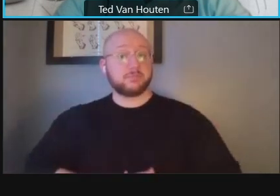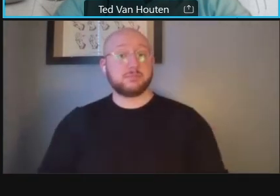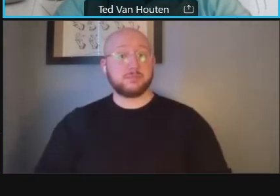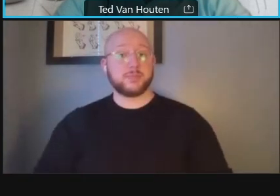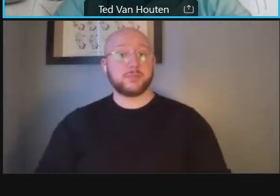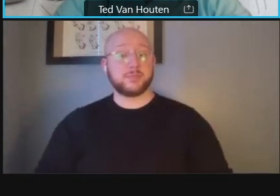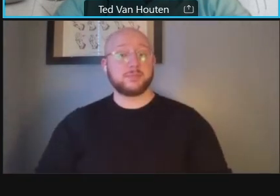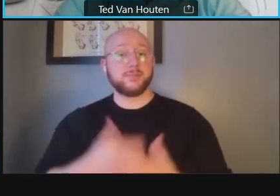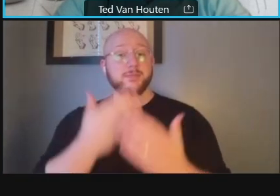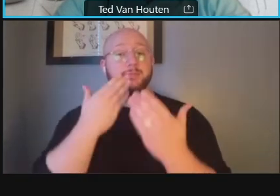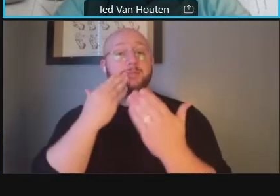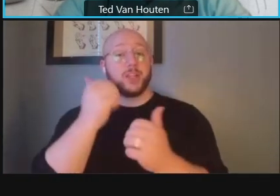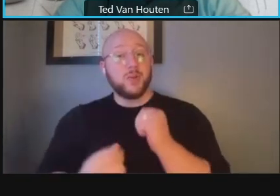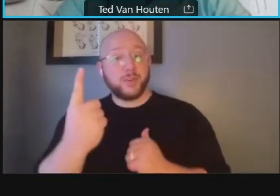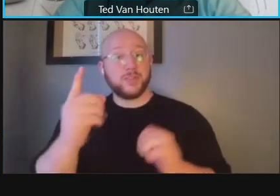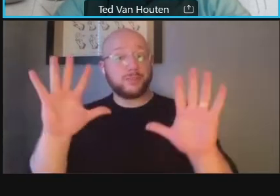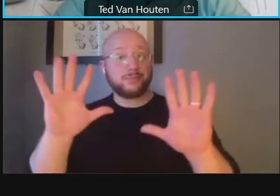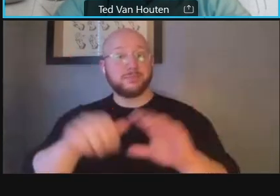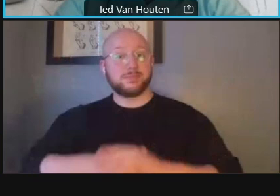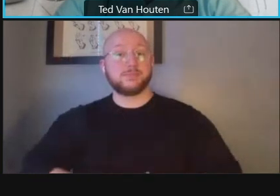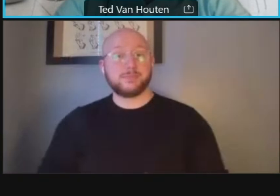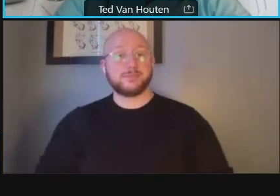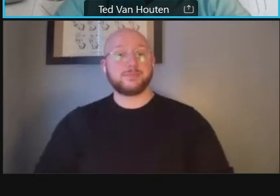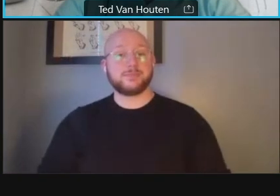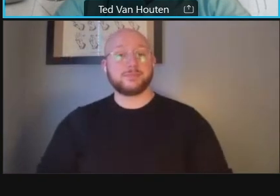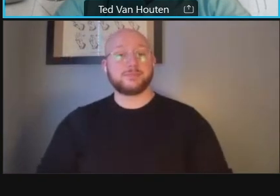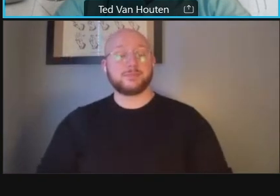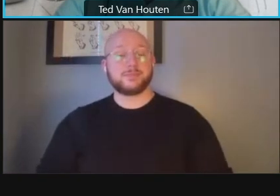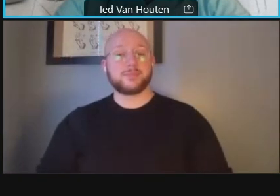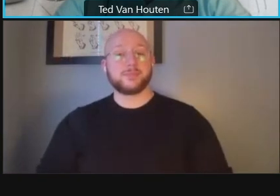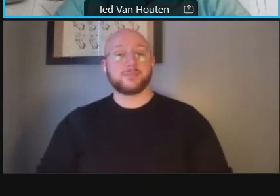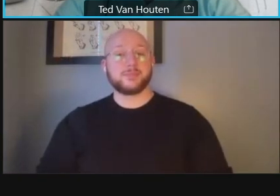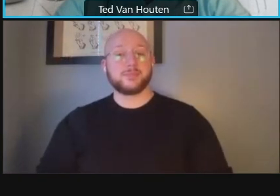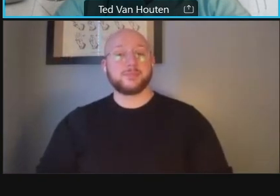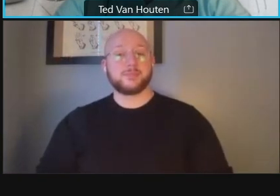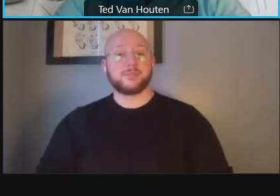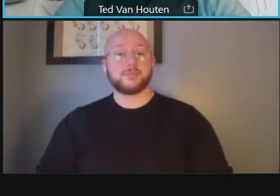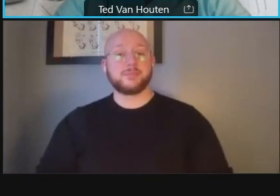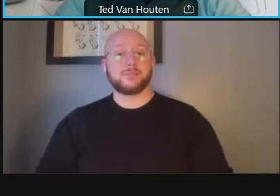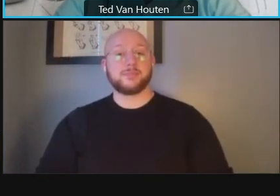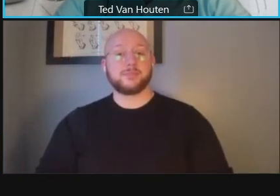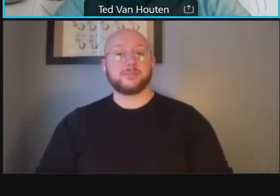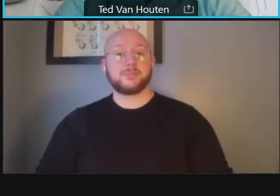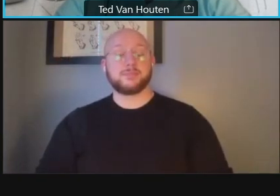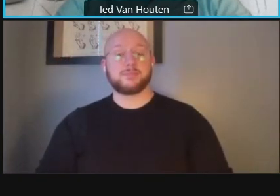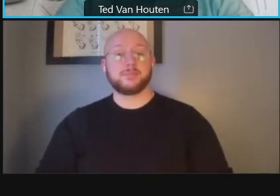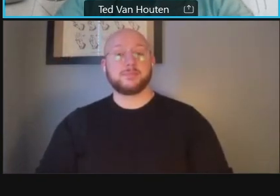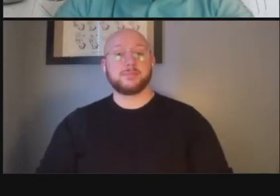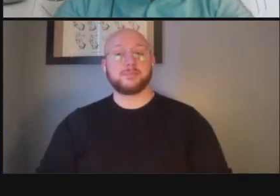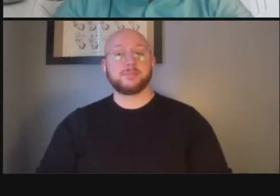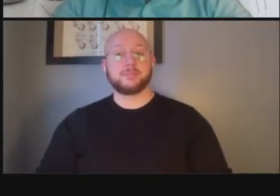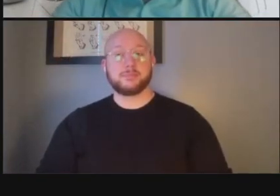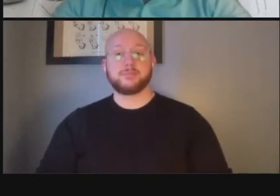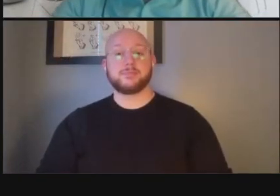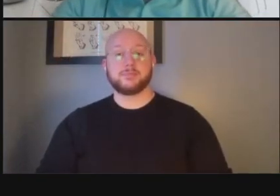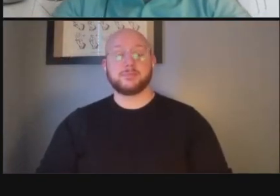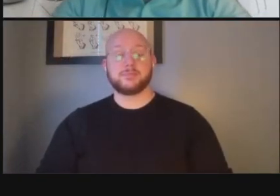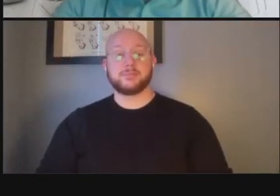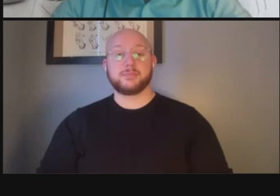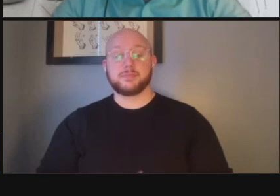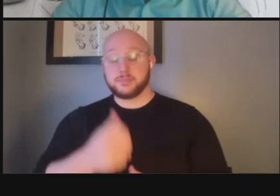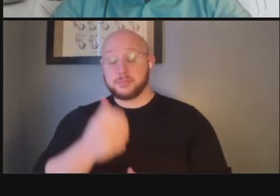thanks everyone